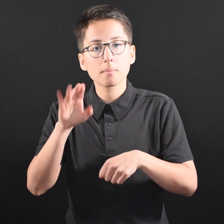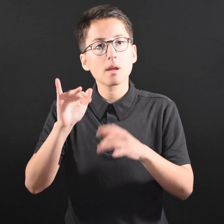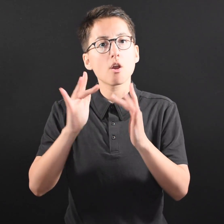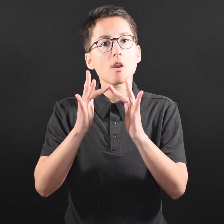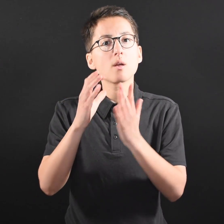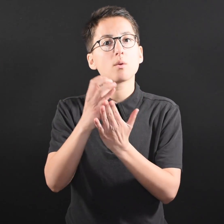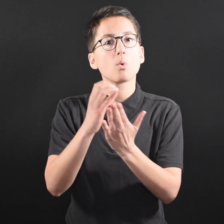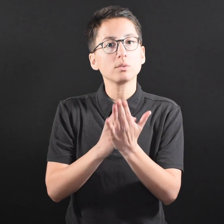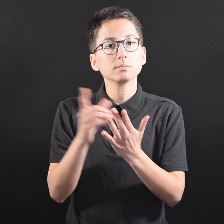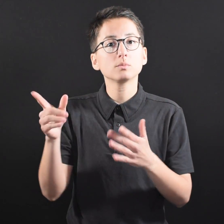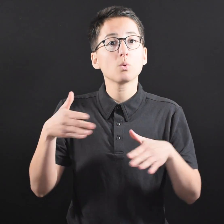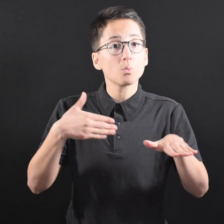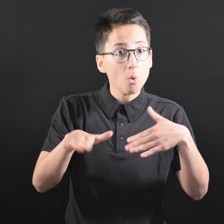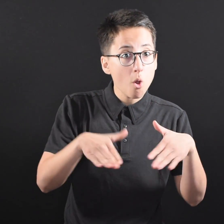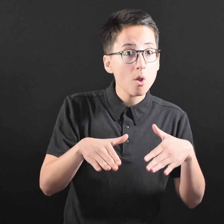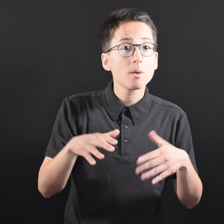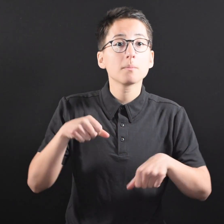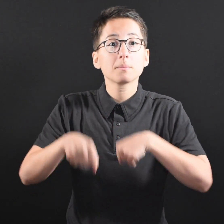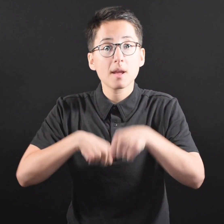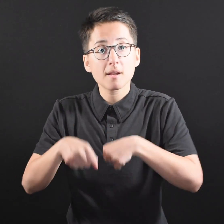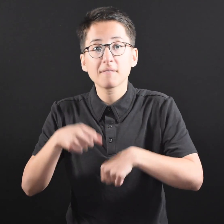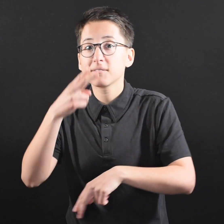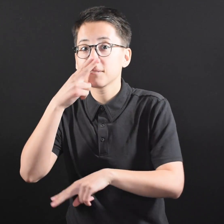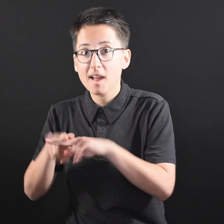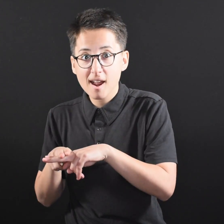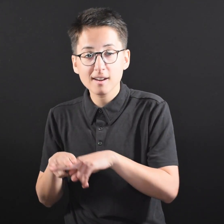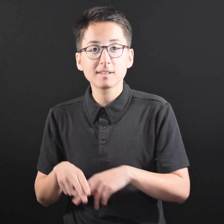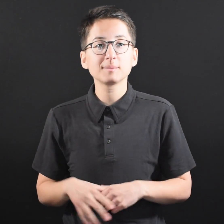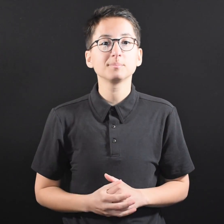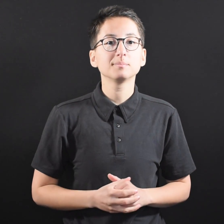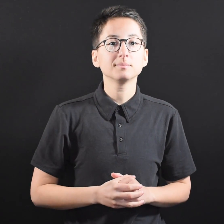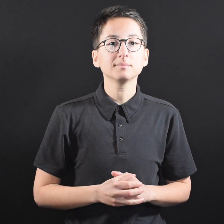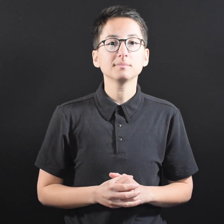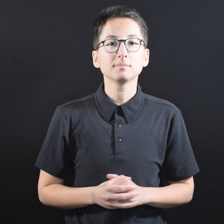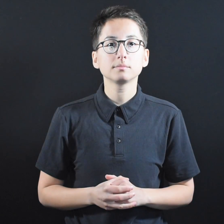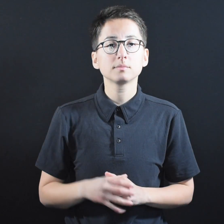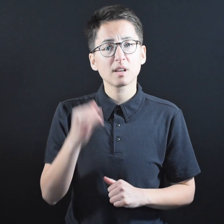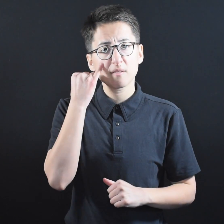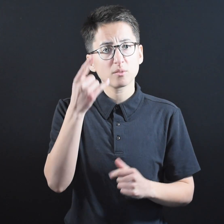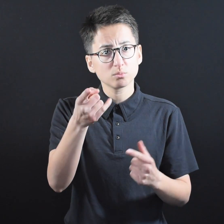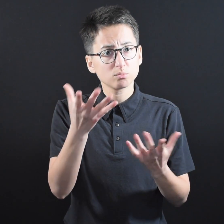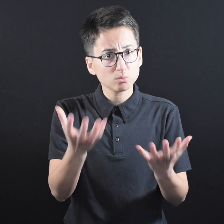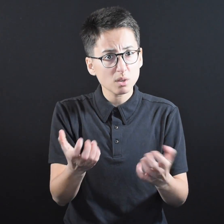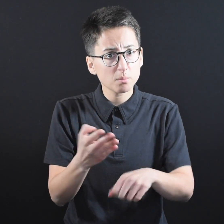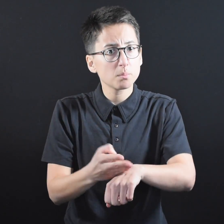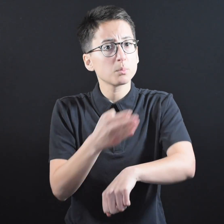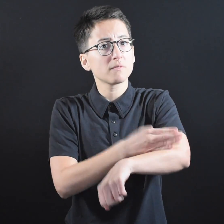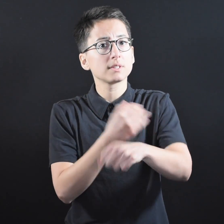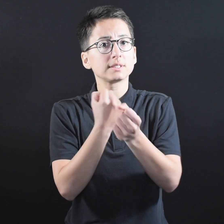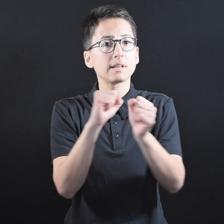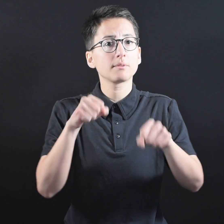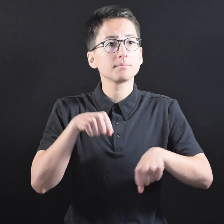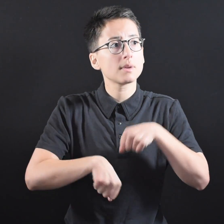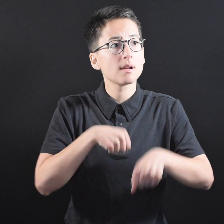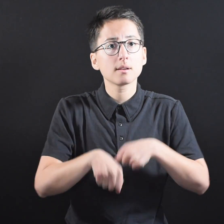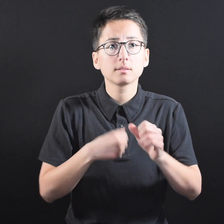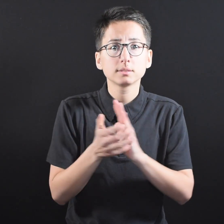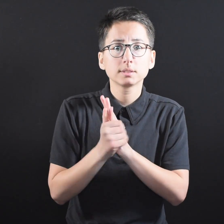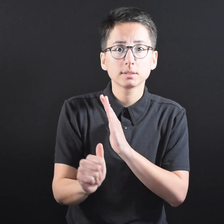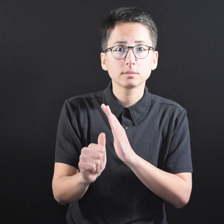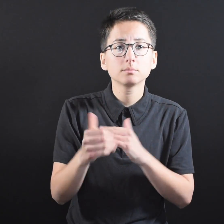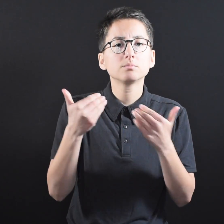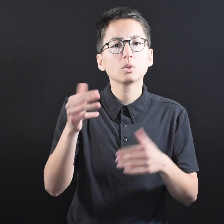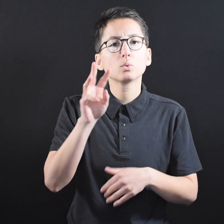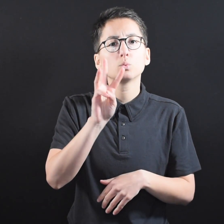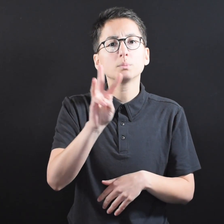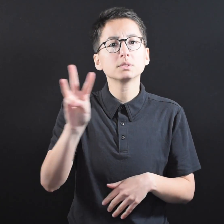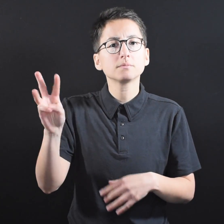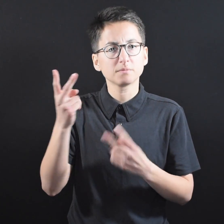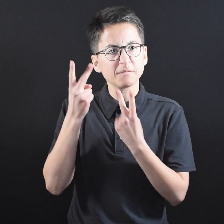by taking this fun Walk! Bike! Fun! online course. ● If you want to improve your safe biking skills,